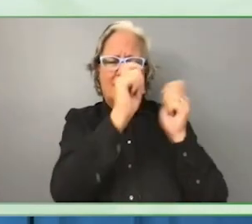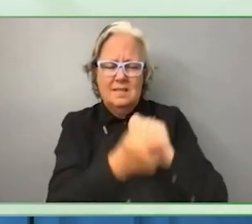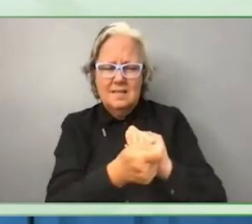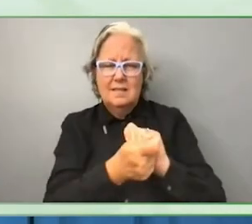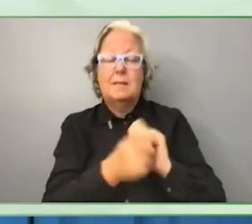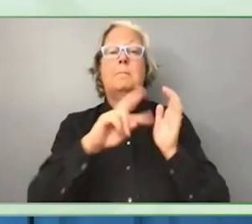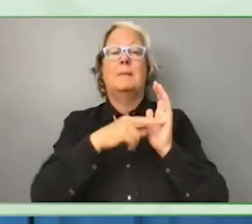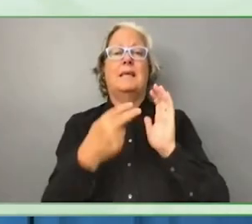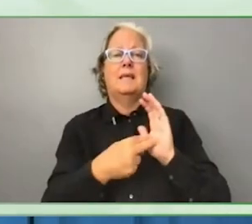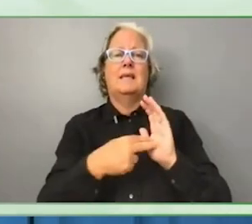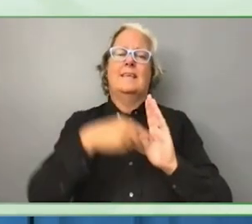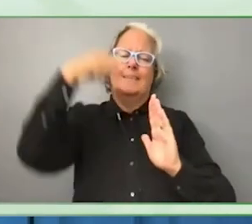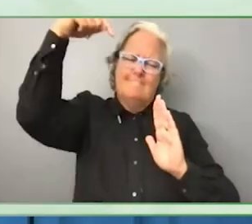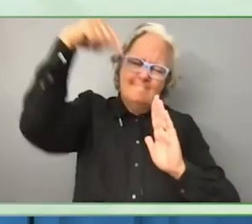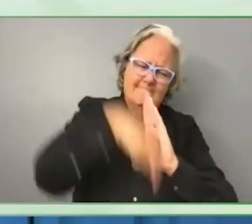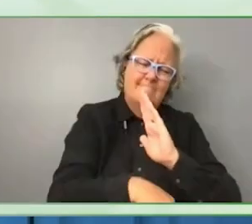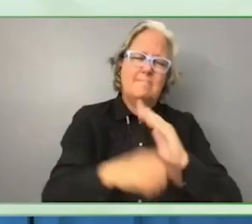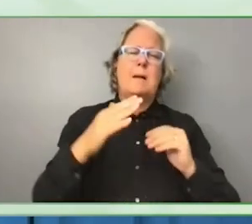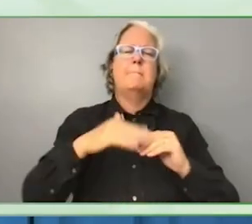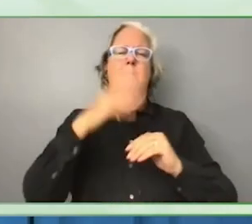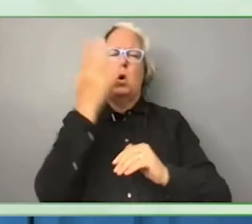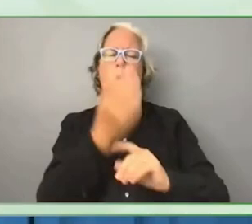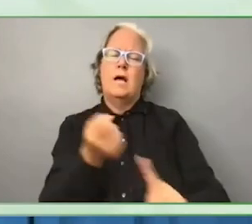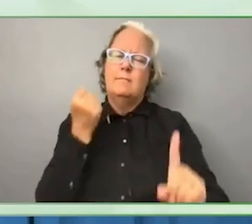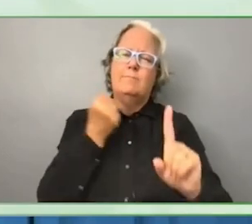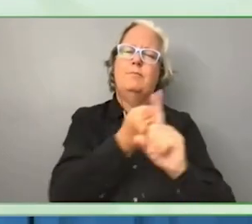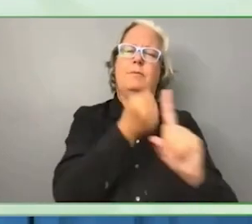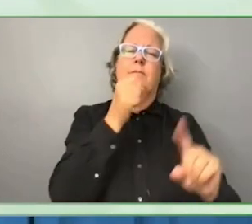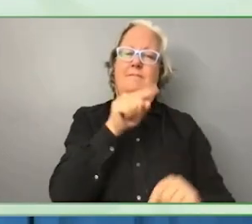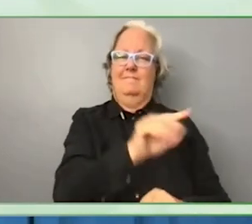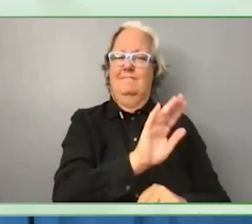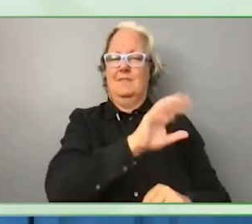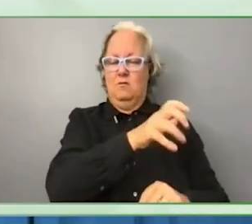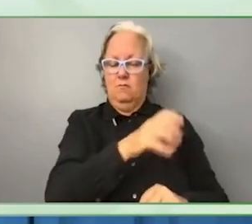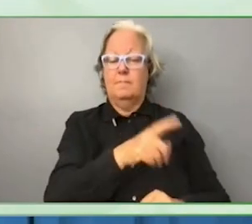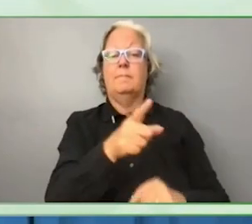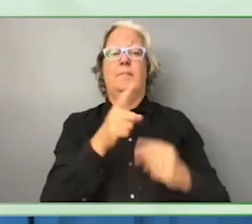In the interest of time I will move to the second slide which